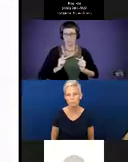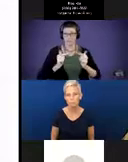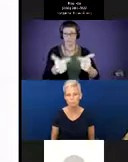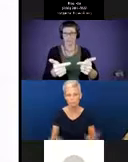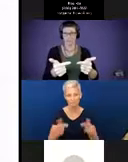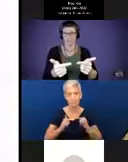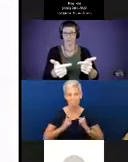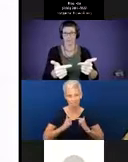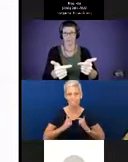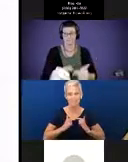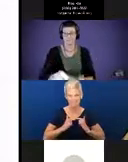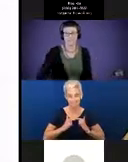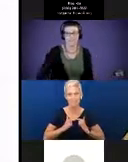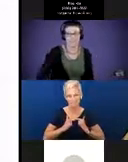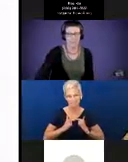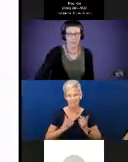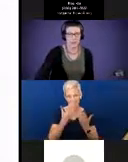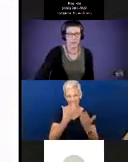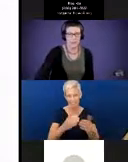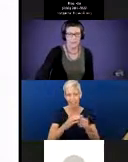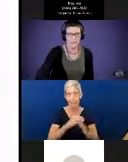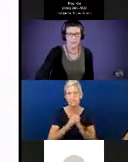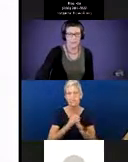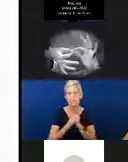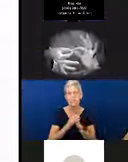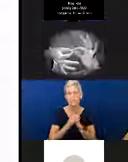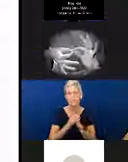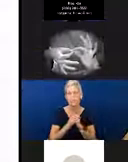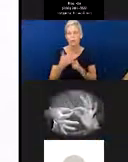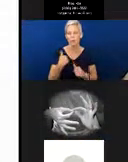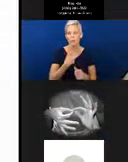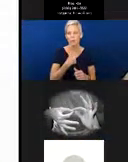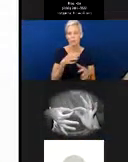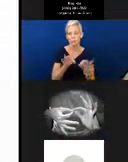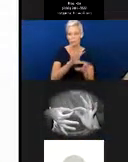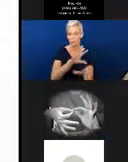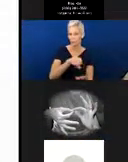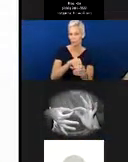We purposely include language that you are going to encounter when you're working with your